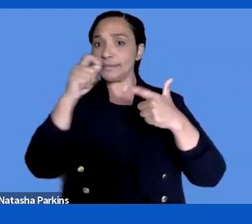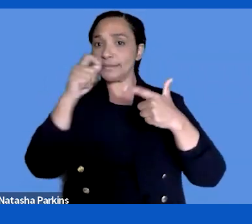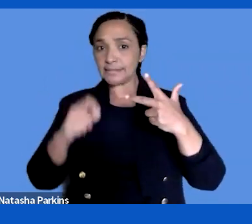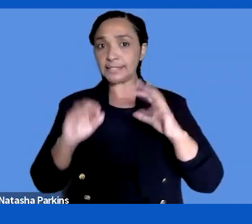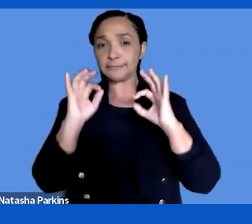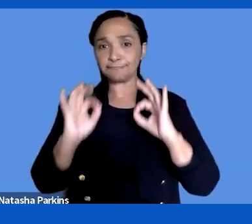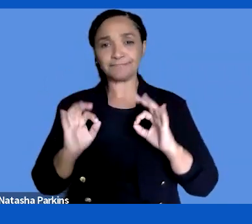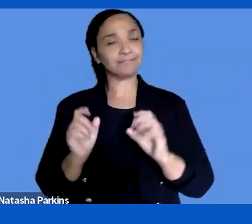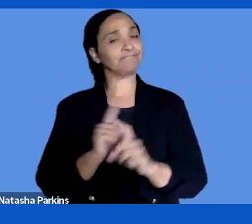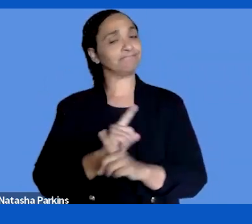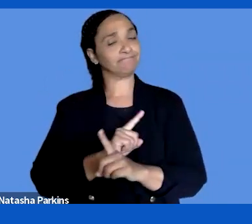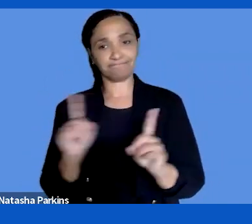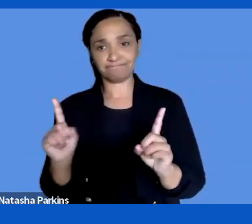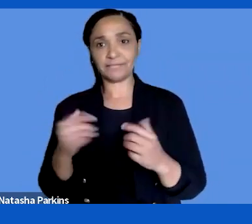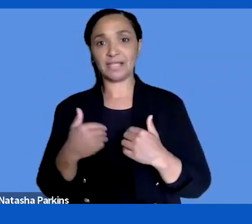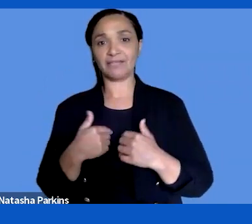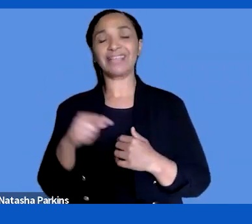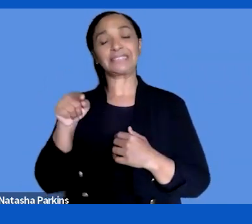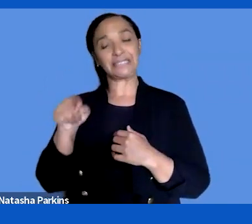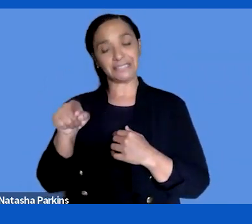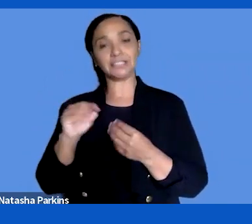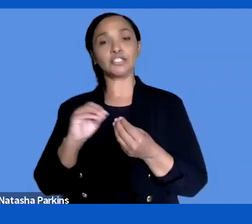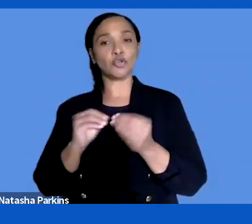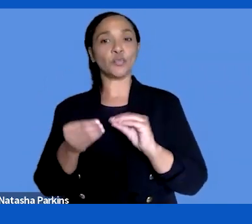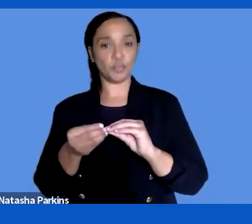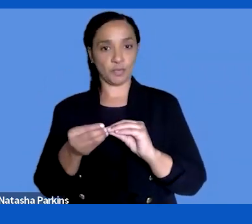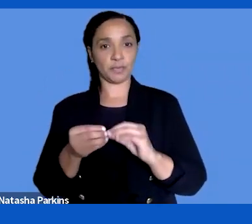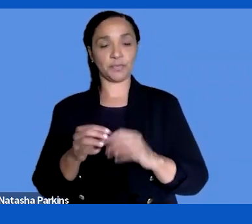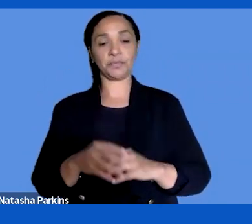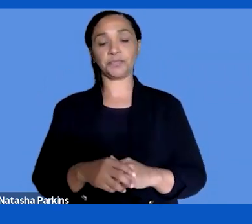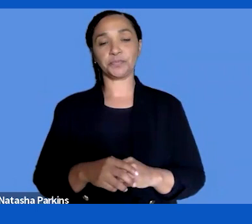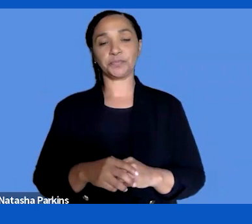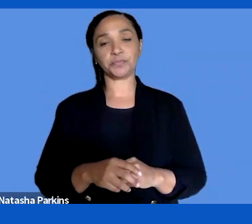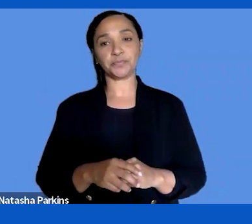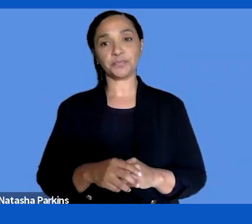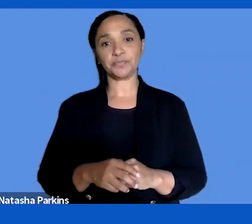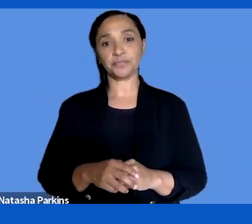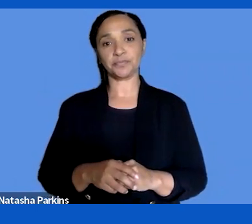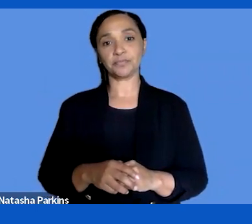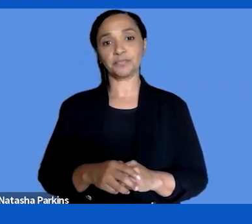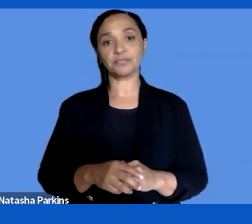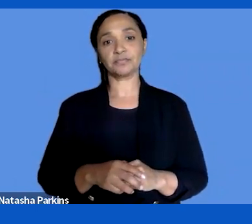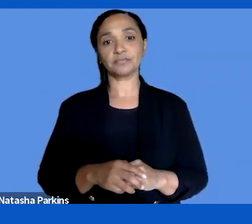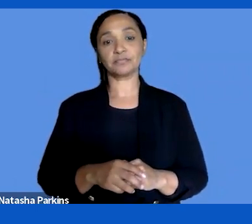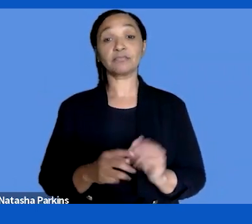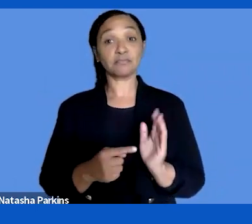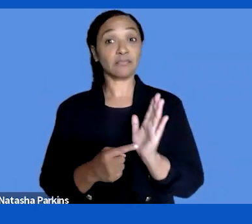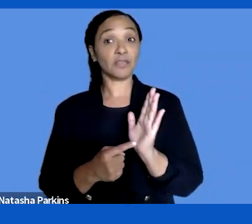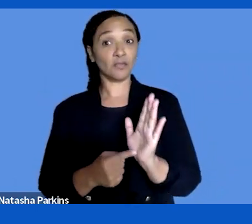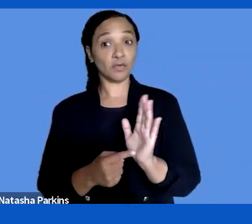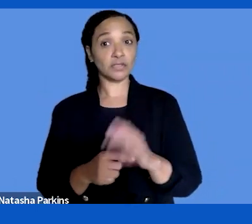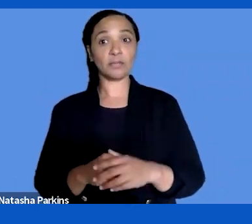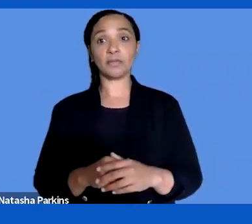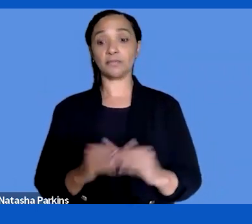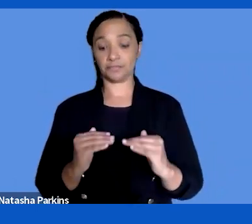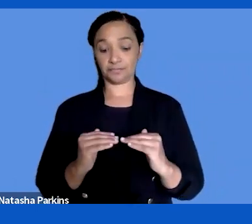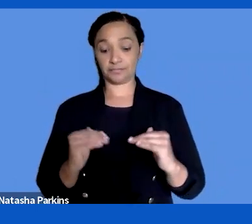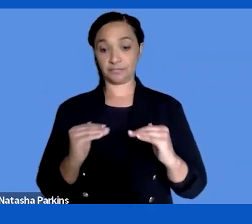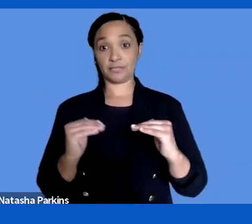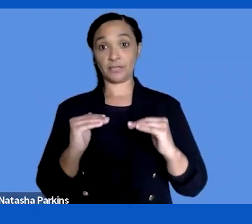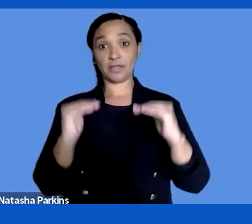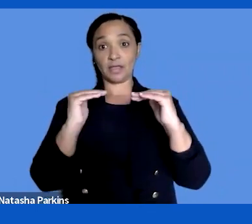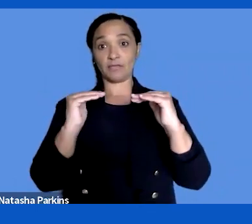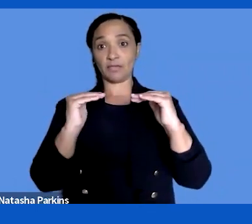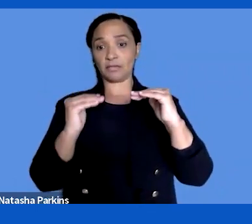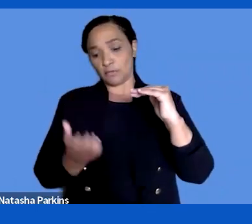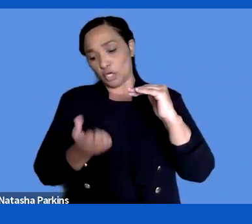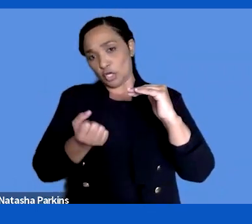is the main problem like what's the level you need to achieve? What is the level of ease of use, for